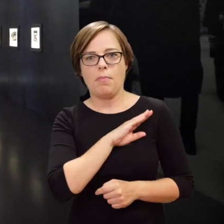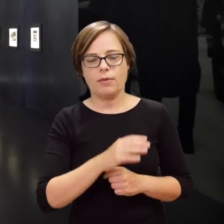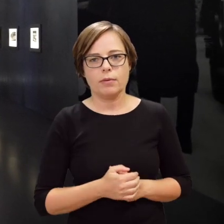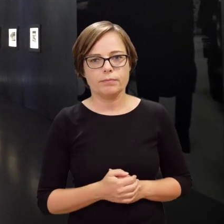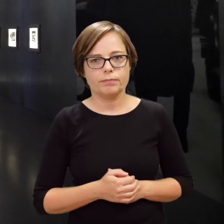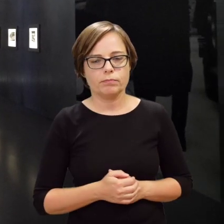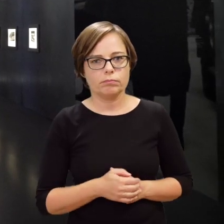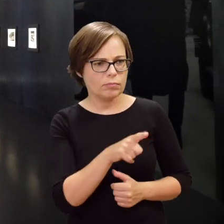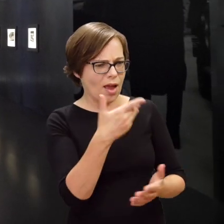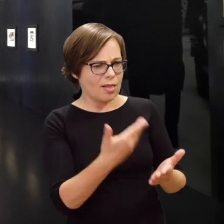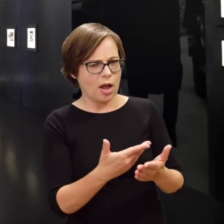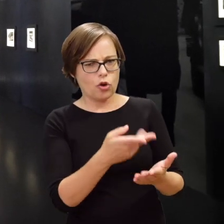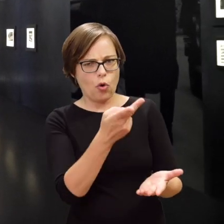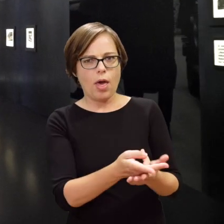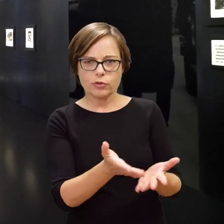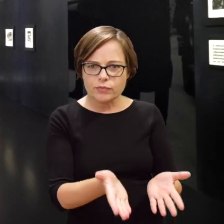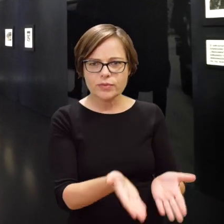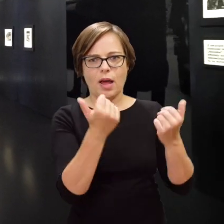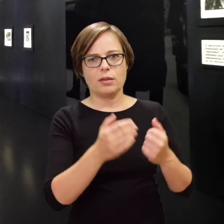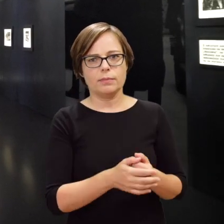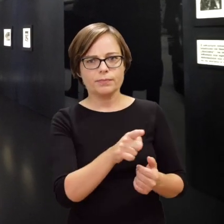Why are you lying down? Get up, get up!